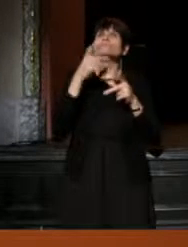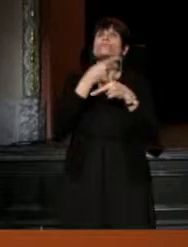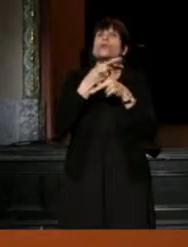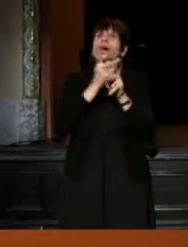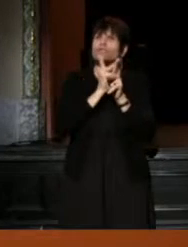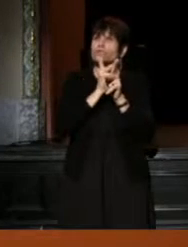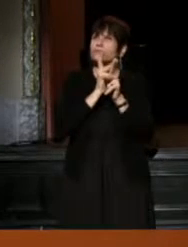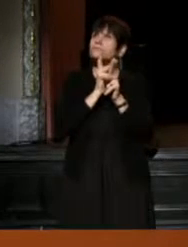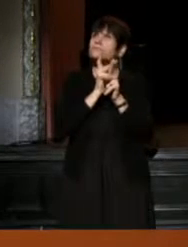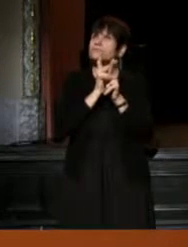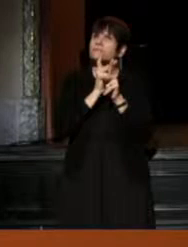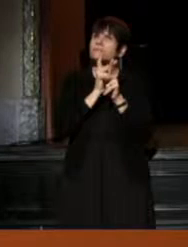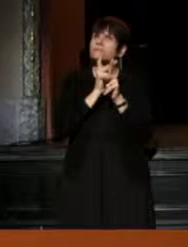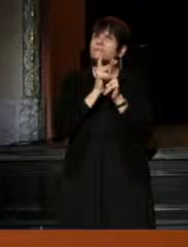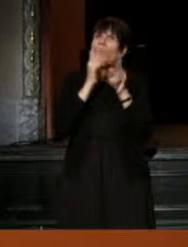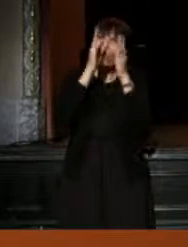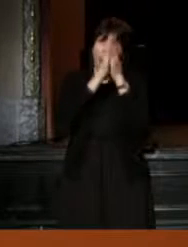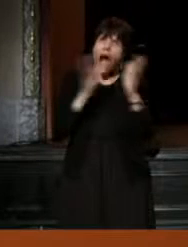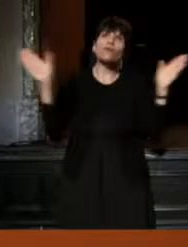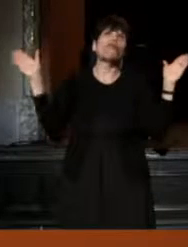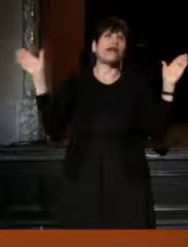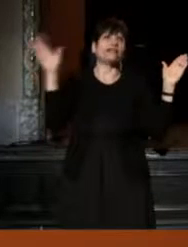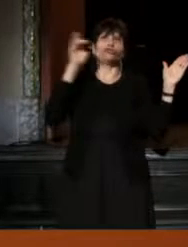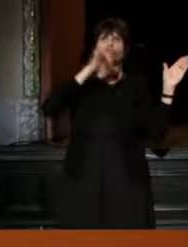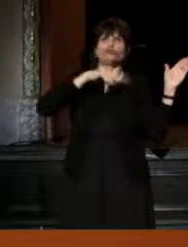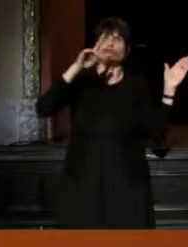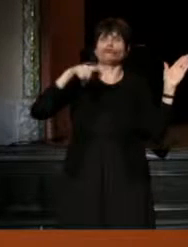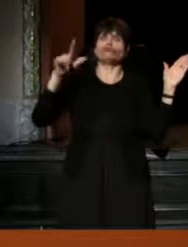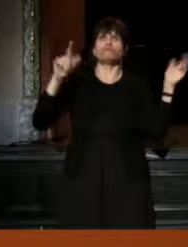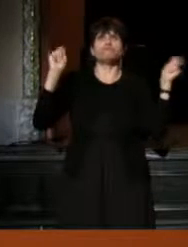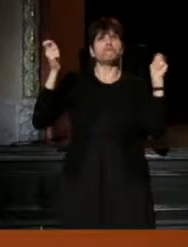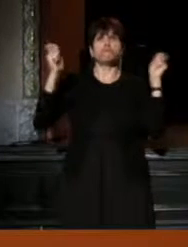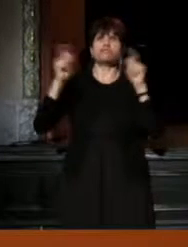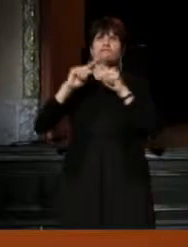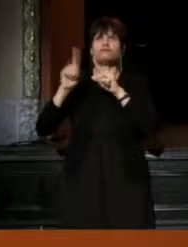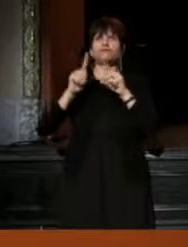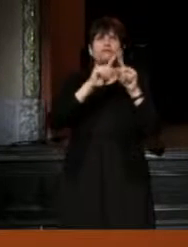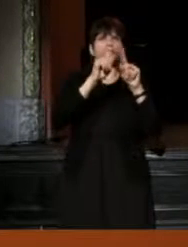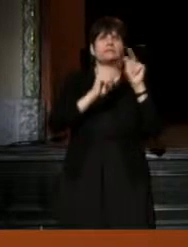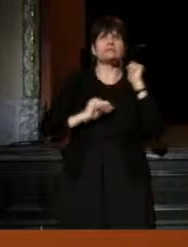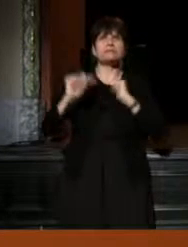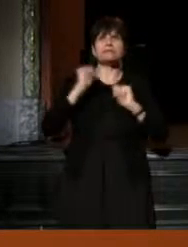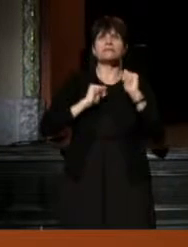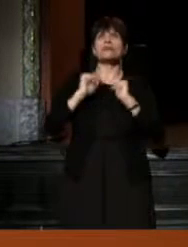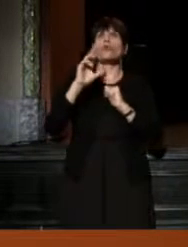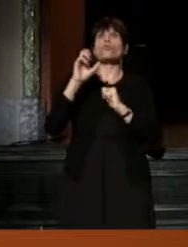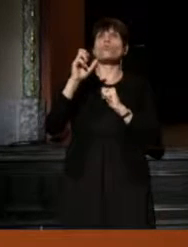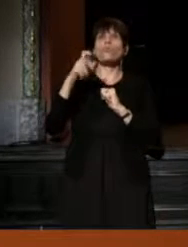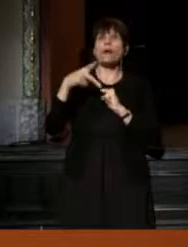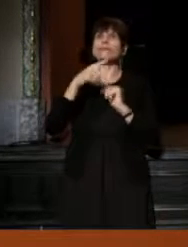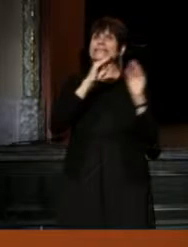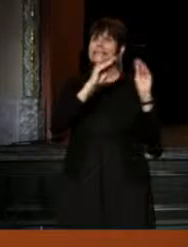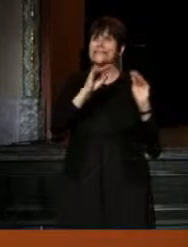of a wide ranging of repertoire. He teaches too, he's been at Carnegie Mellon,